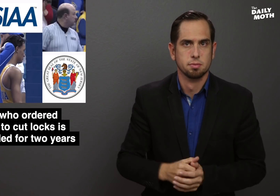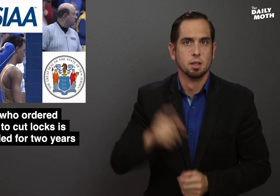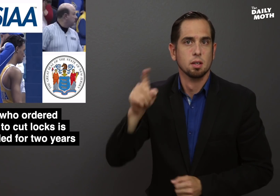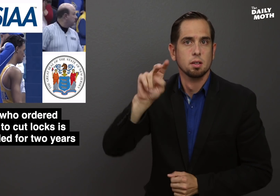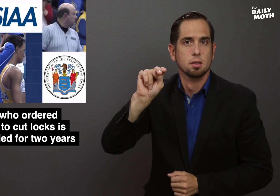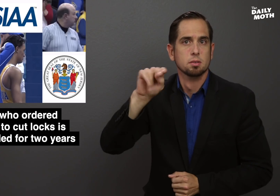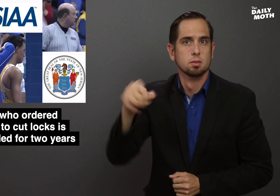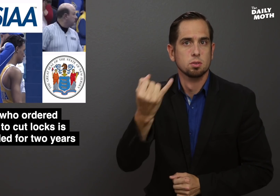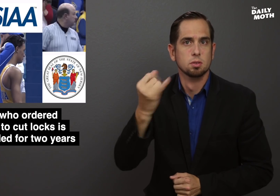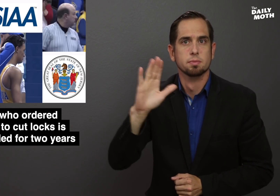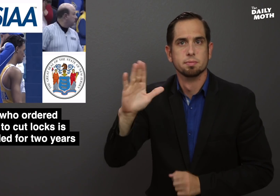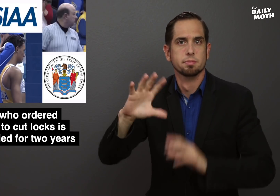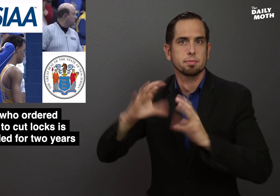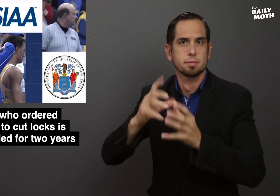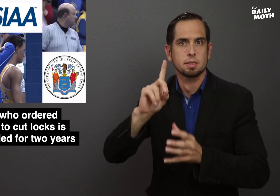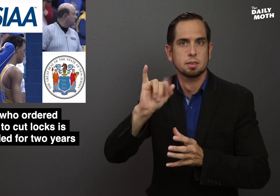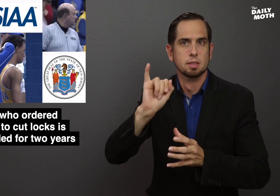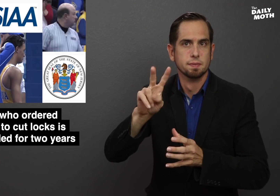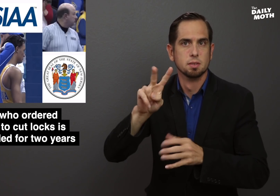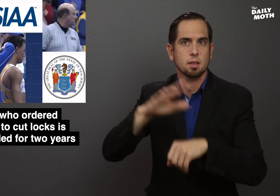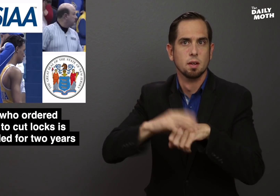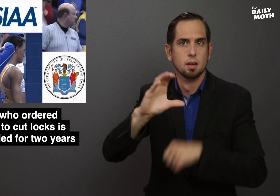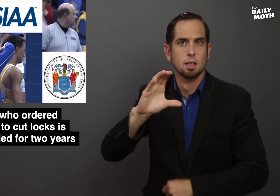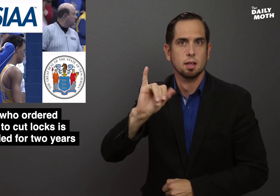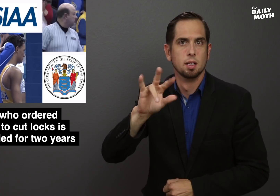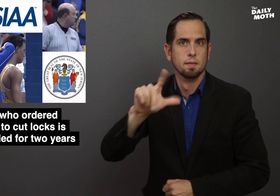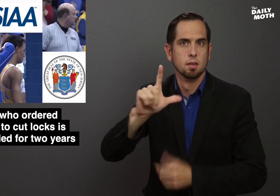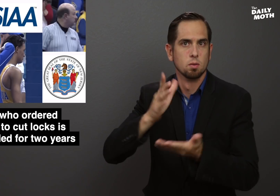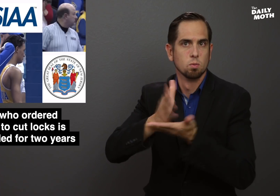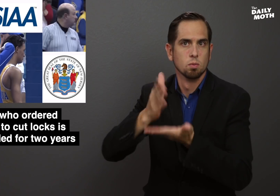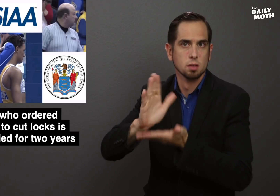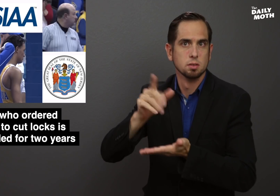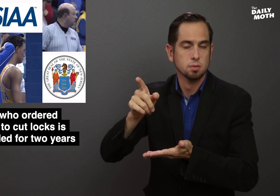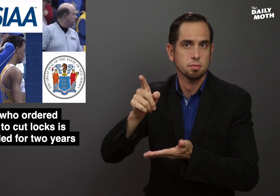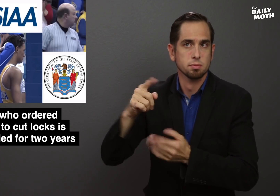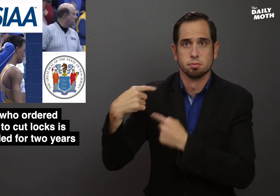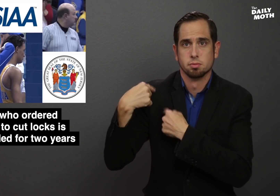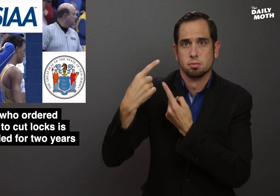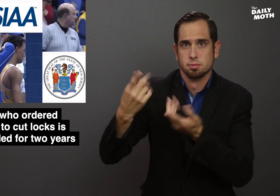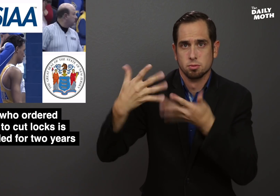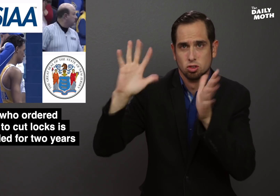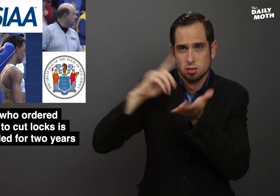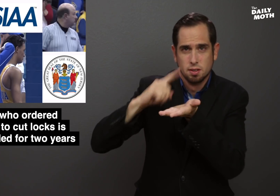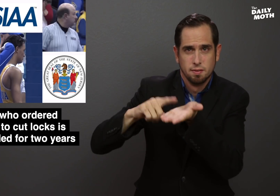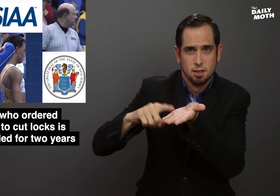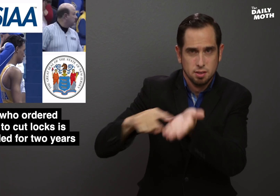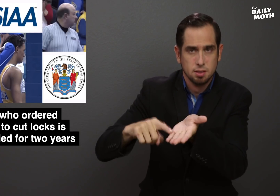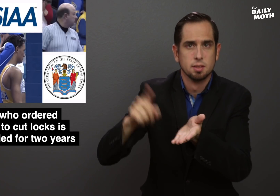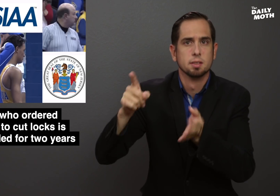The NJ Division on Civil Rights, after an investigation,